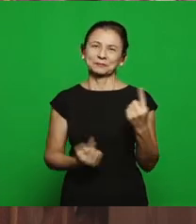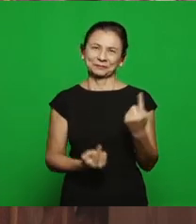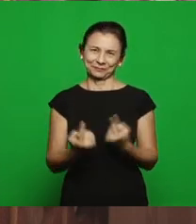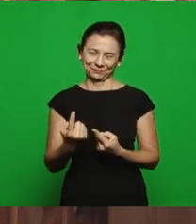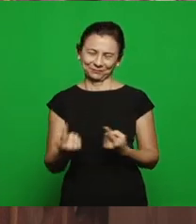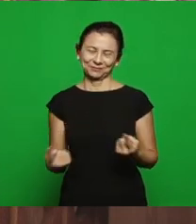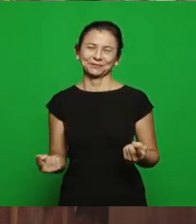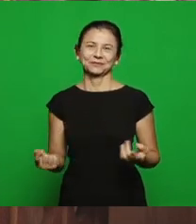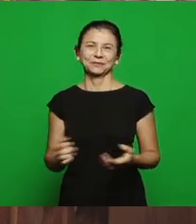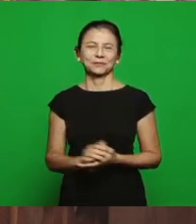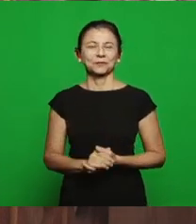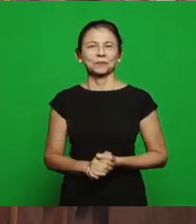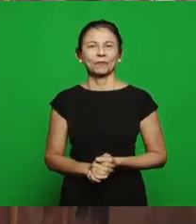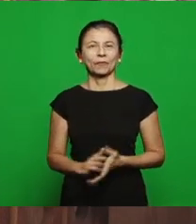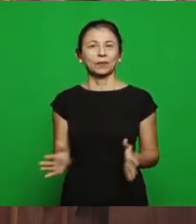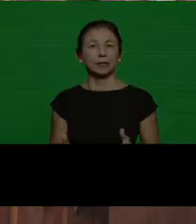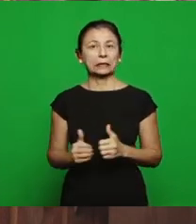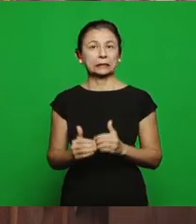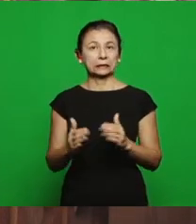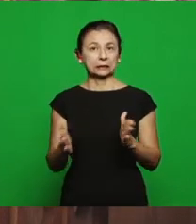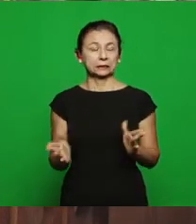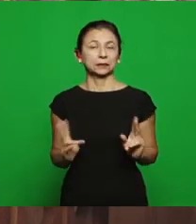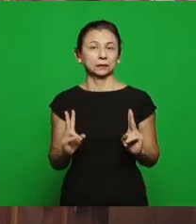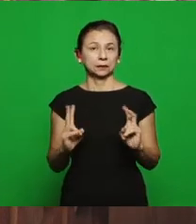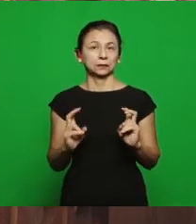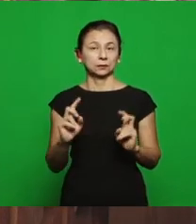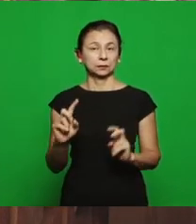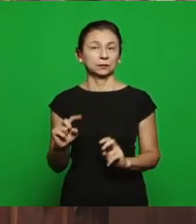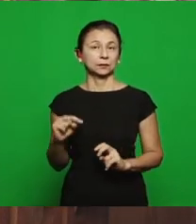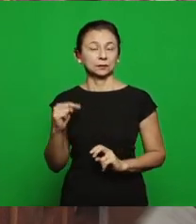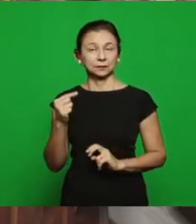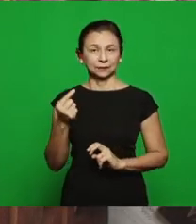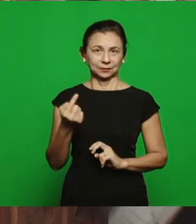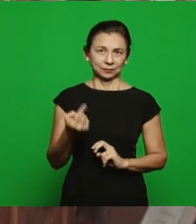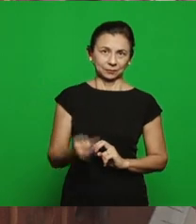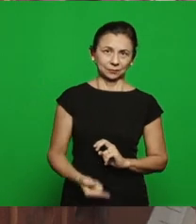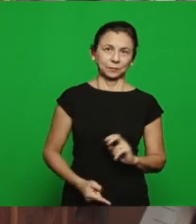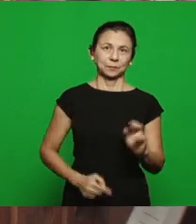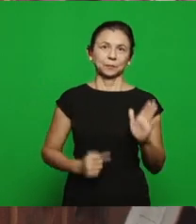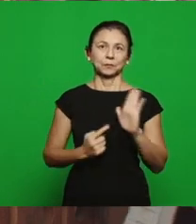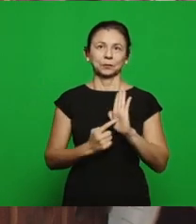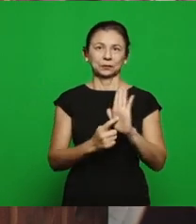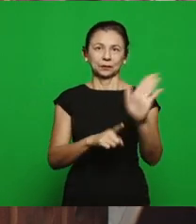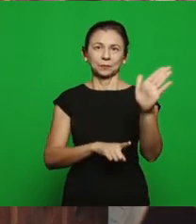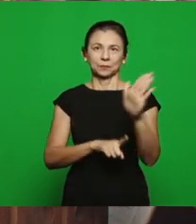we’ll have an introduction about the subject and then we’ll pass to the brethren the questions for work this morning